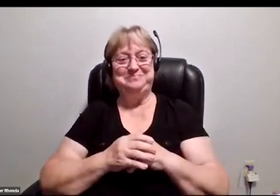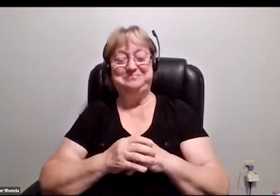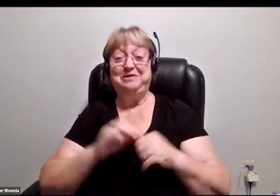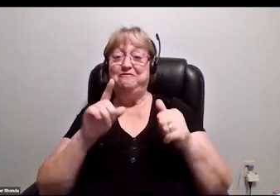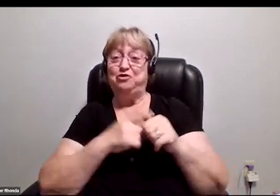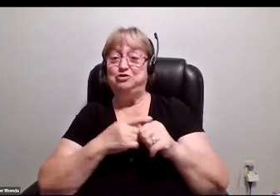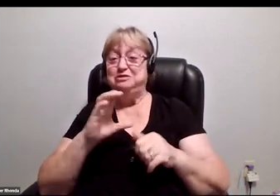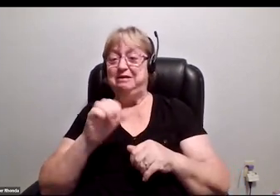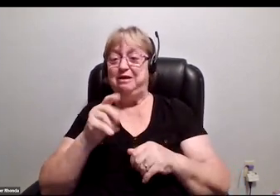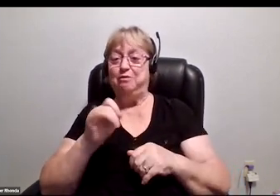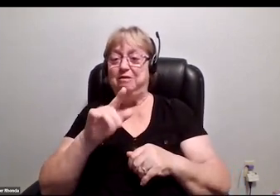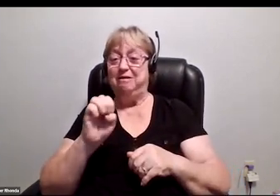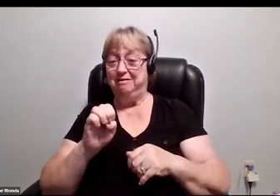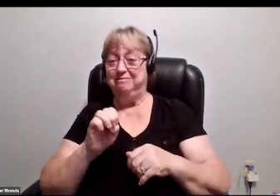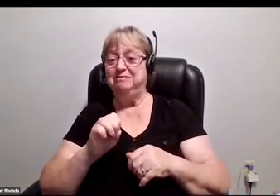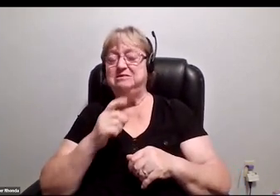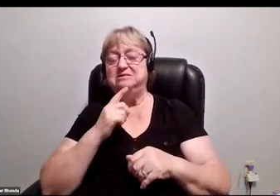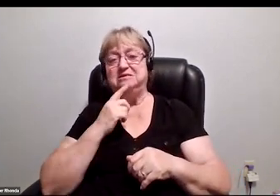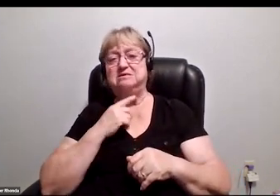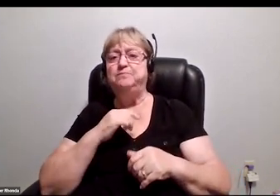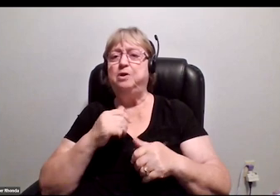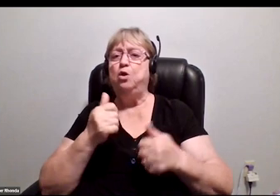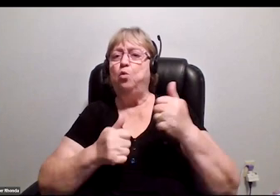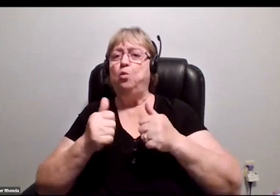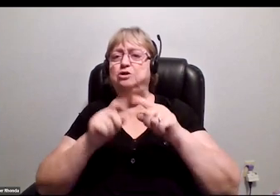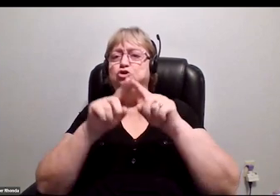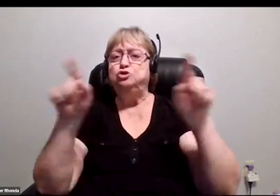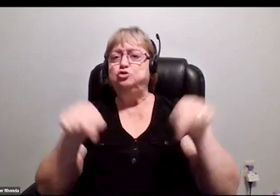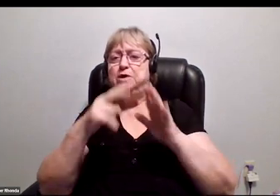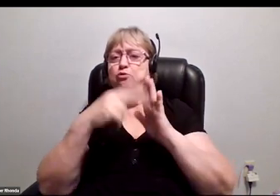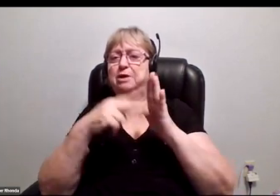The first is from Caroline who asks, "What screen reader-accessible software